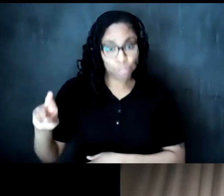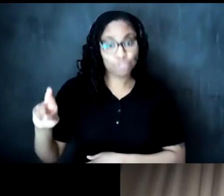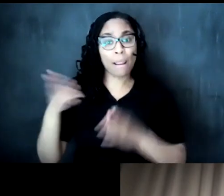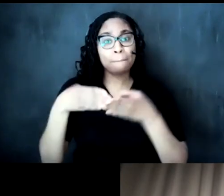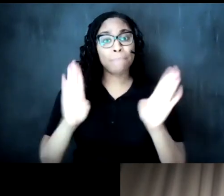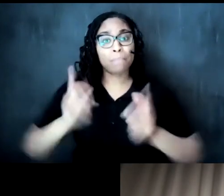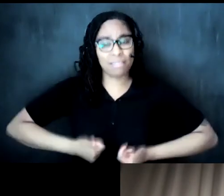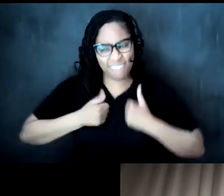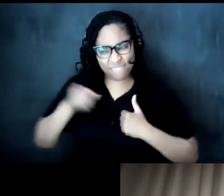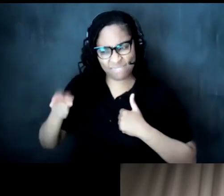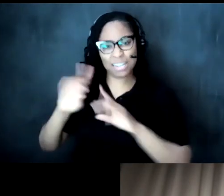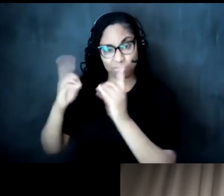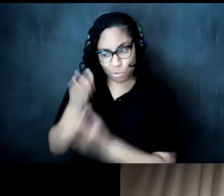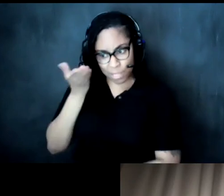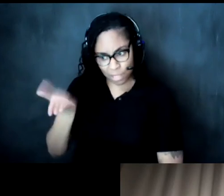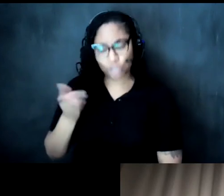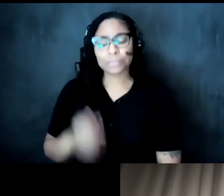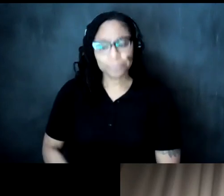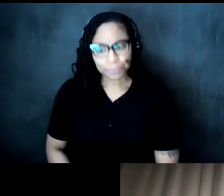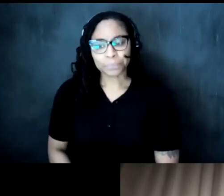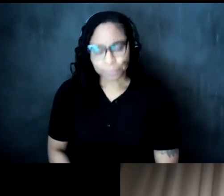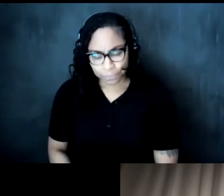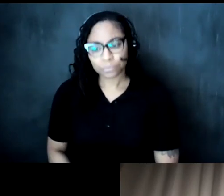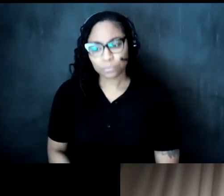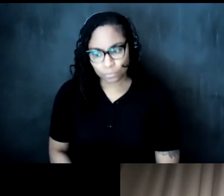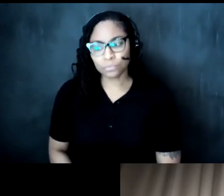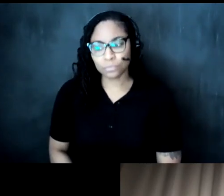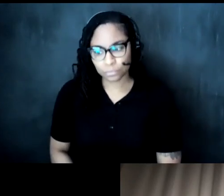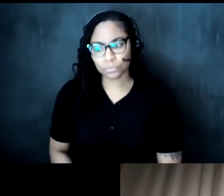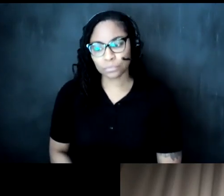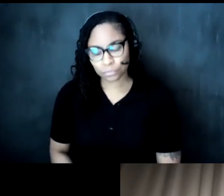um at harvard they have been intentional in my experience they have been intentional about